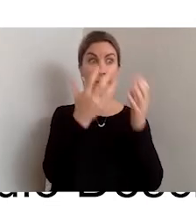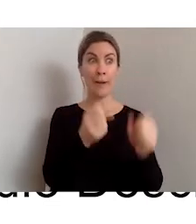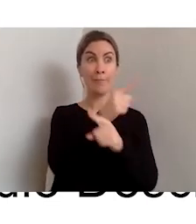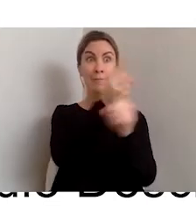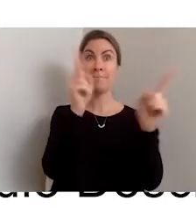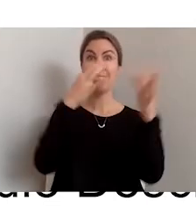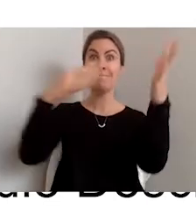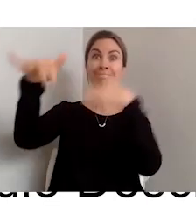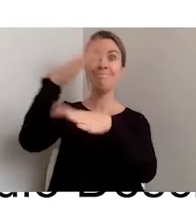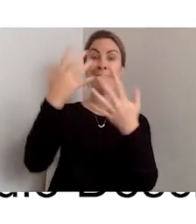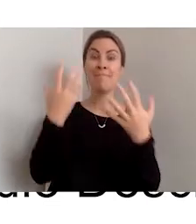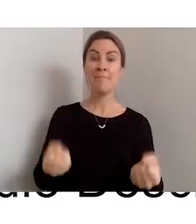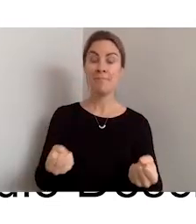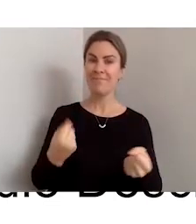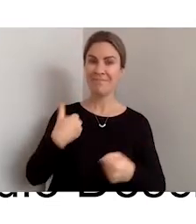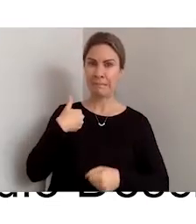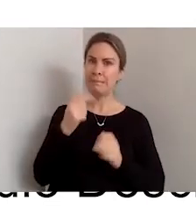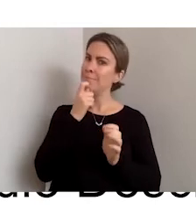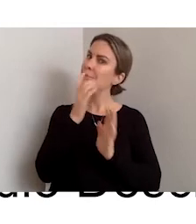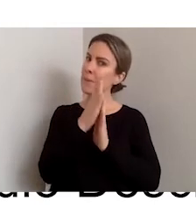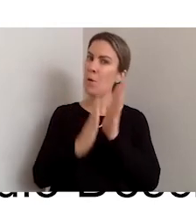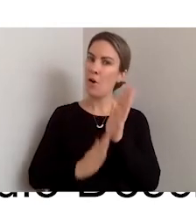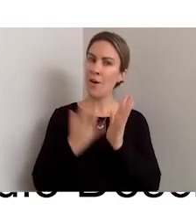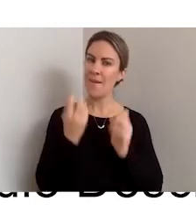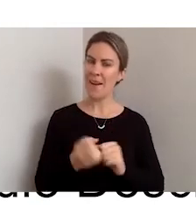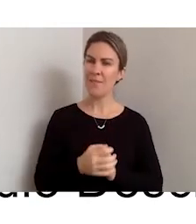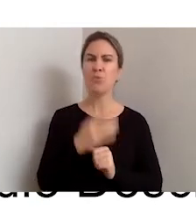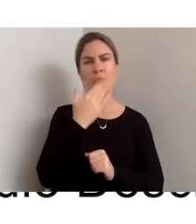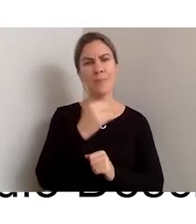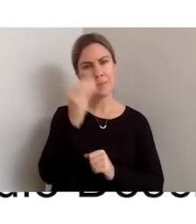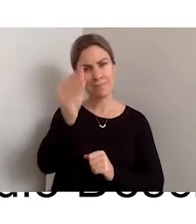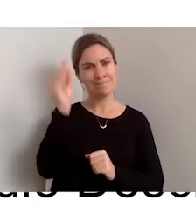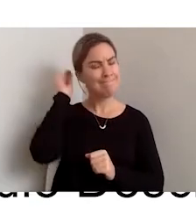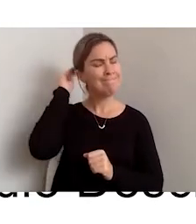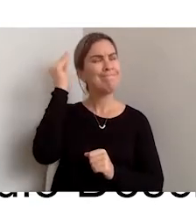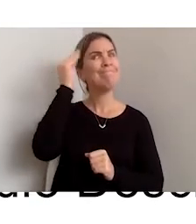So you just need to keep that in mind when you are actually looking